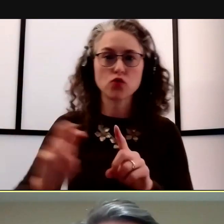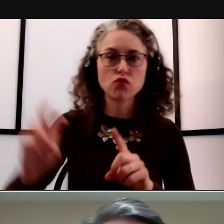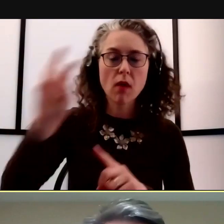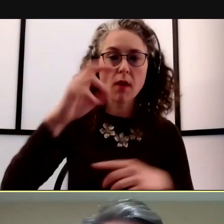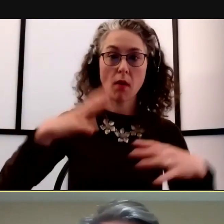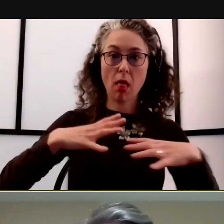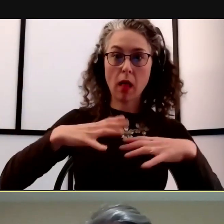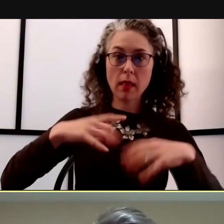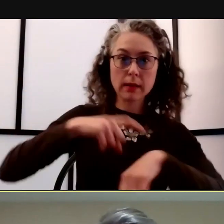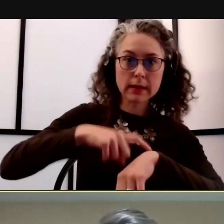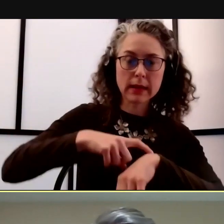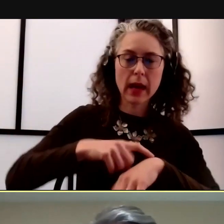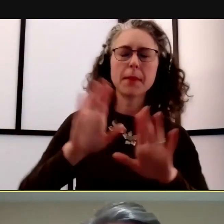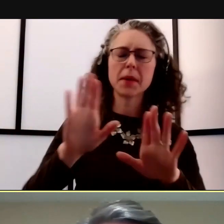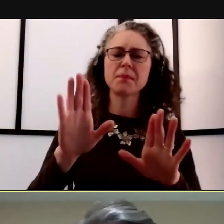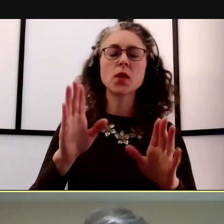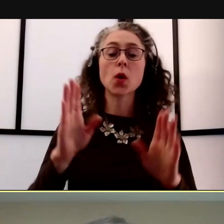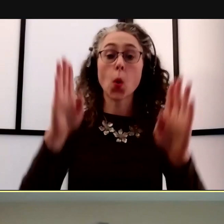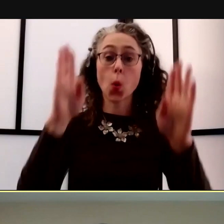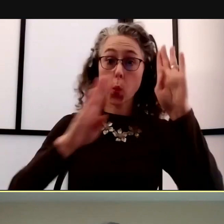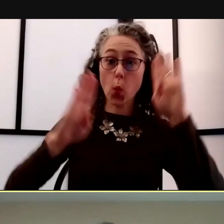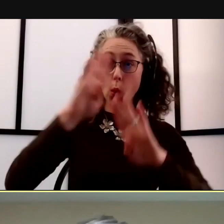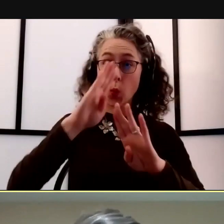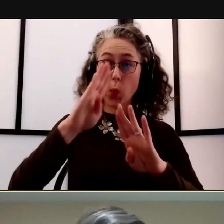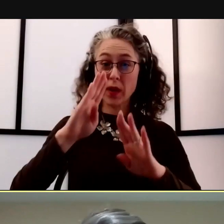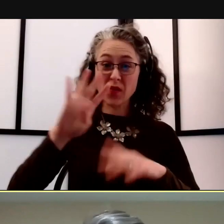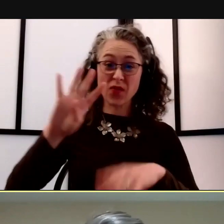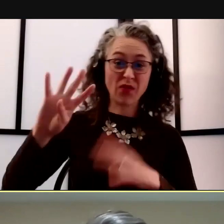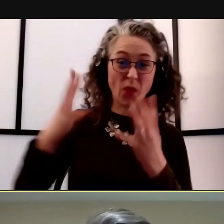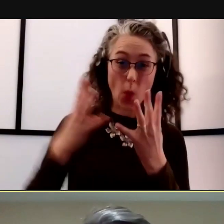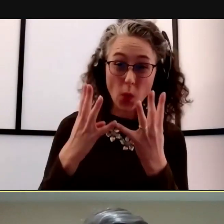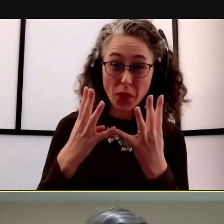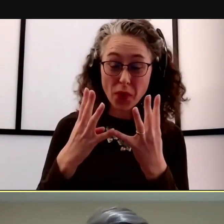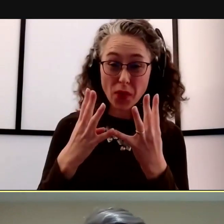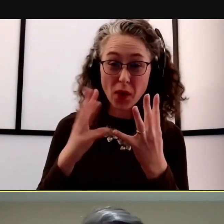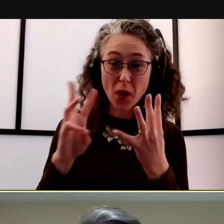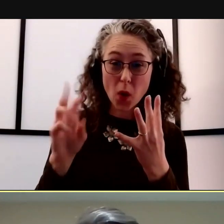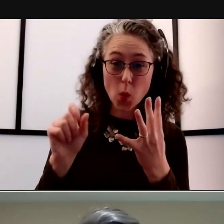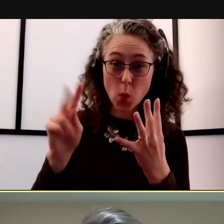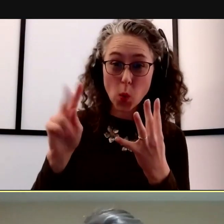The big worry is that will there be a fourth wave, but what we're seeing is we're coming off,